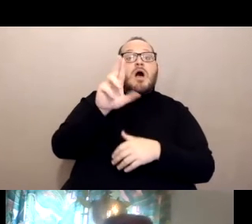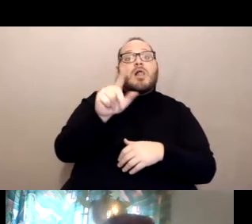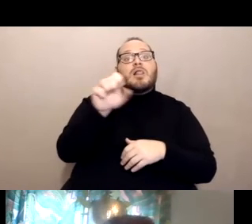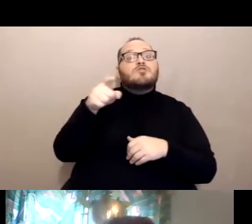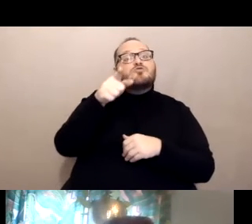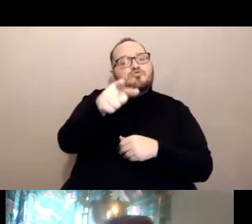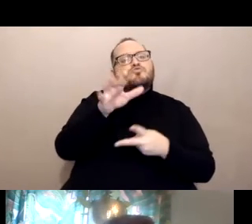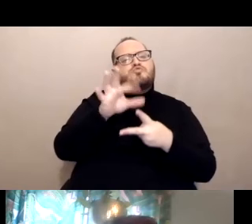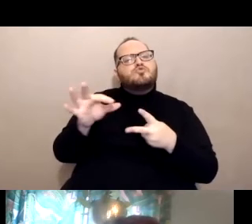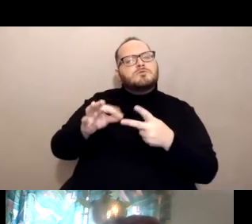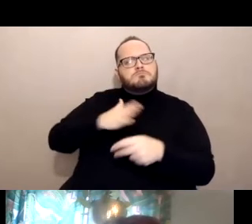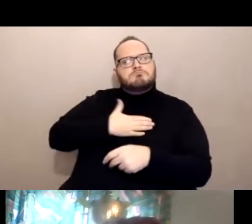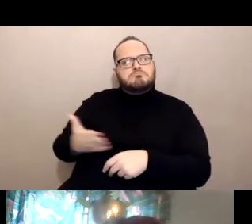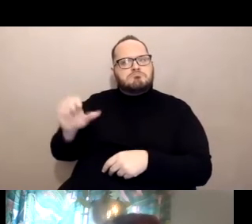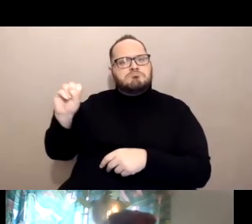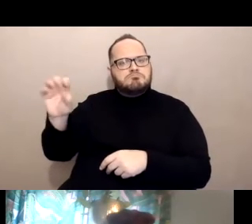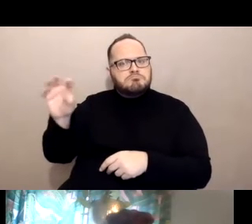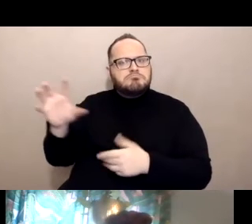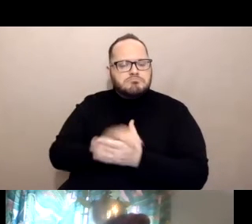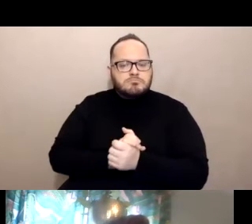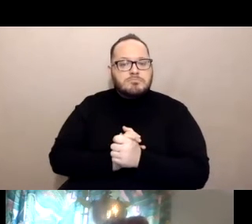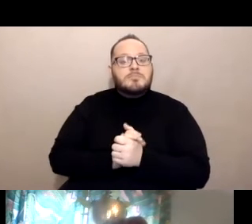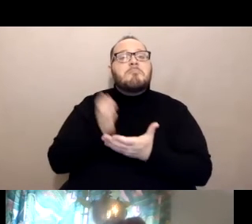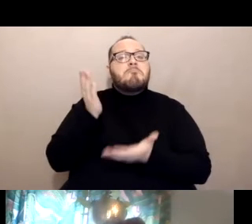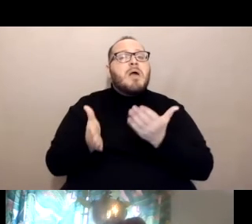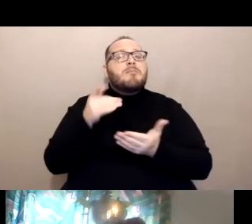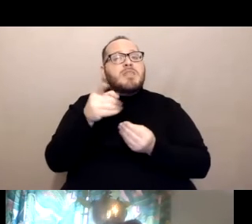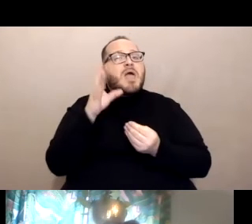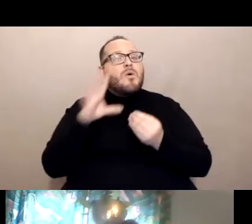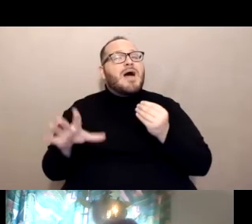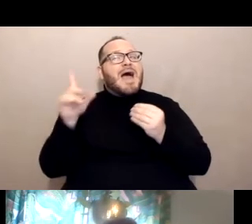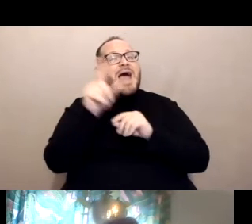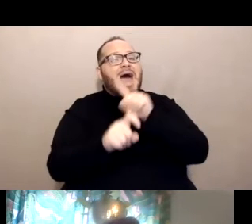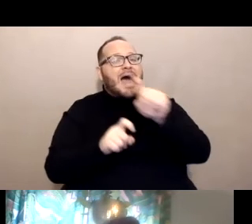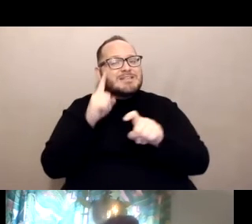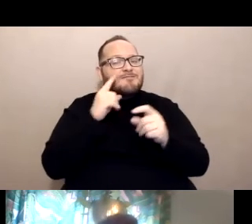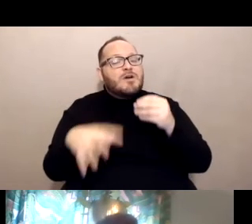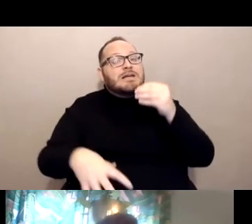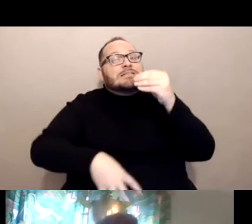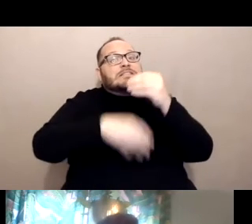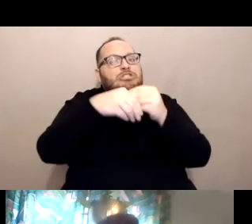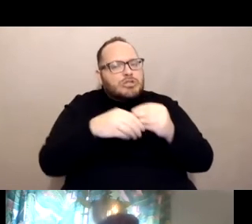They may ask you for some additional information in order to help you if you need a reasonable accommodation